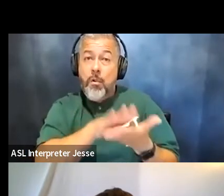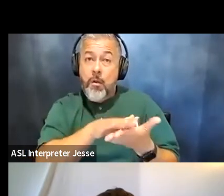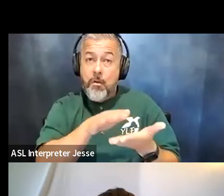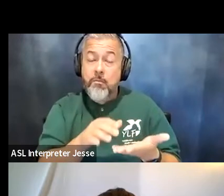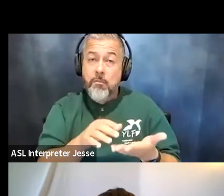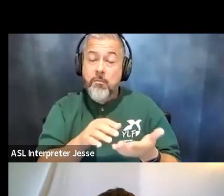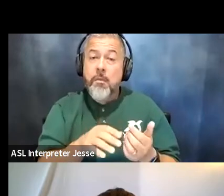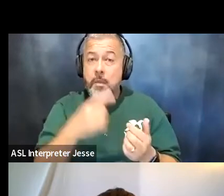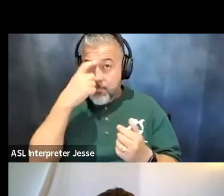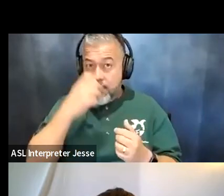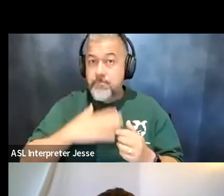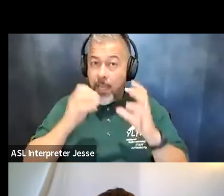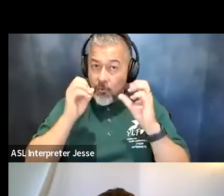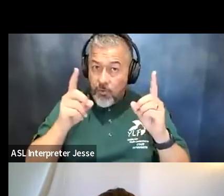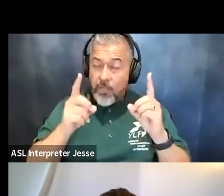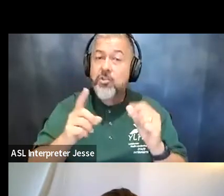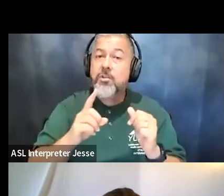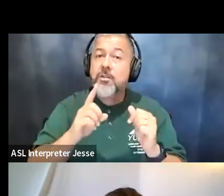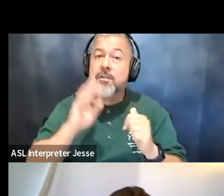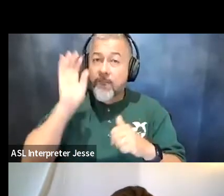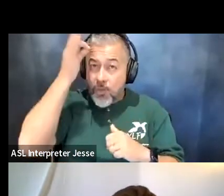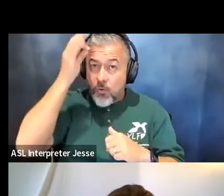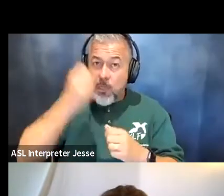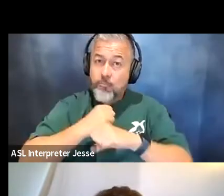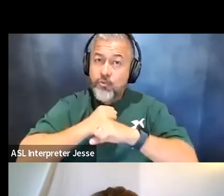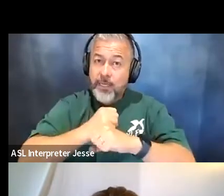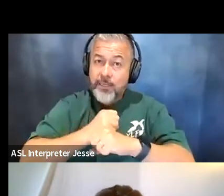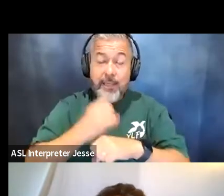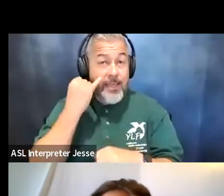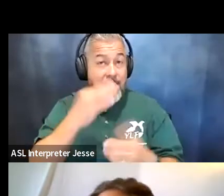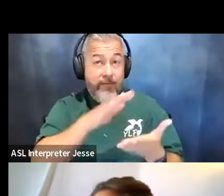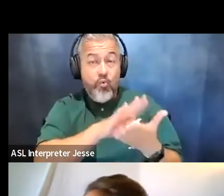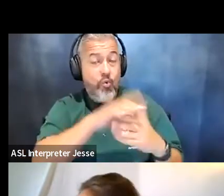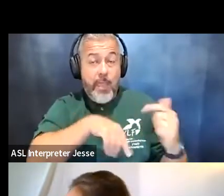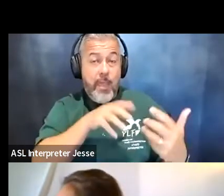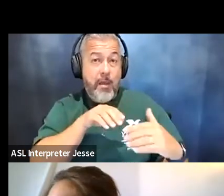my education was is federally protected and if they couldn't accommodate something as simple